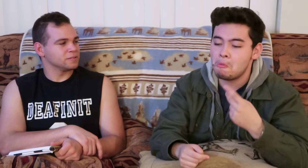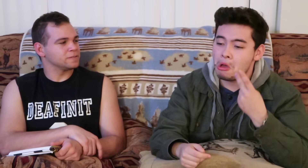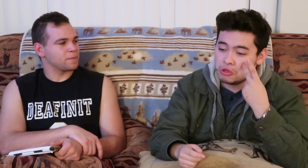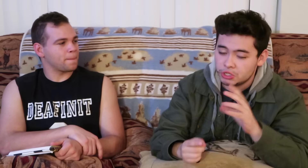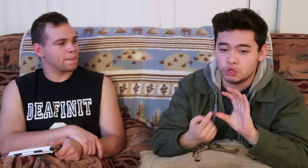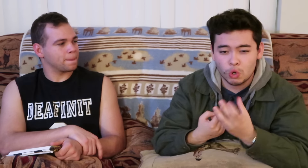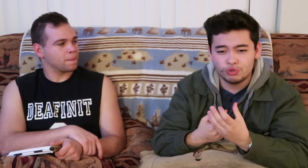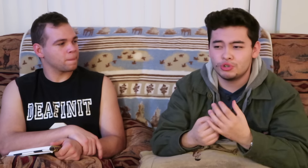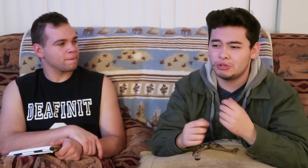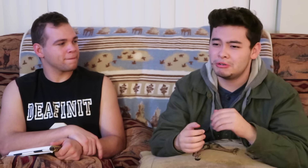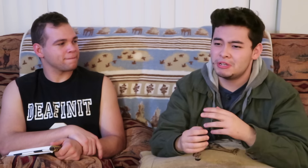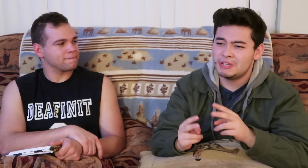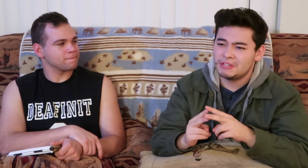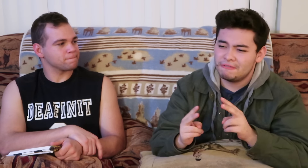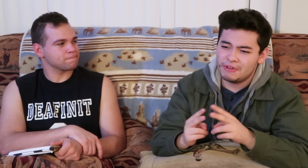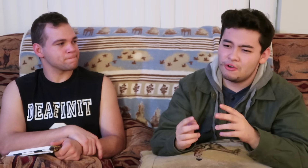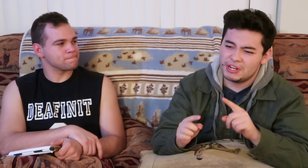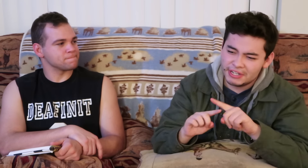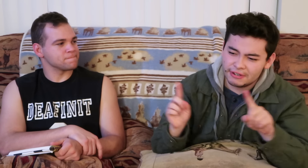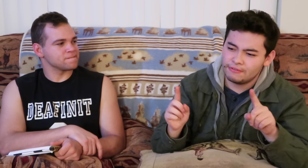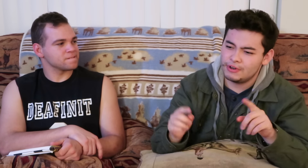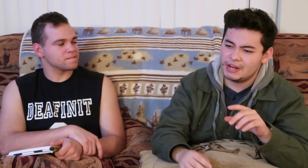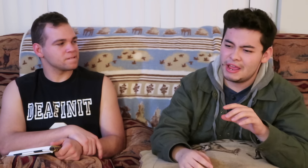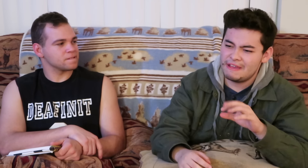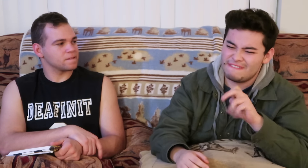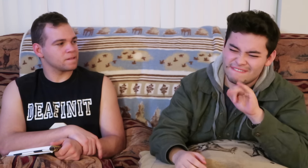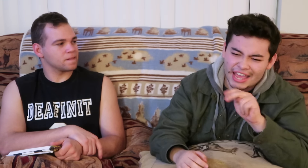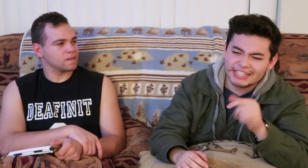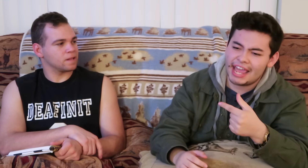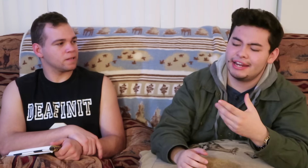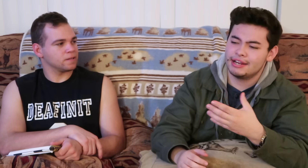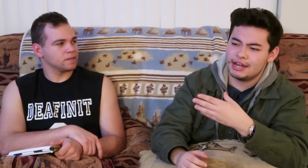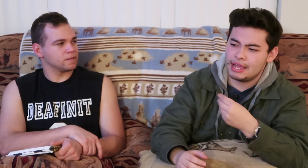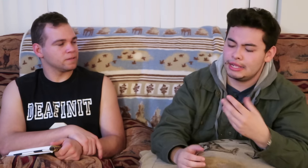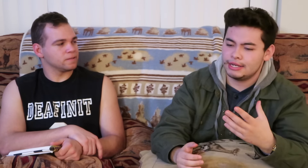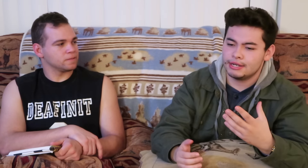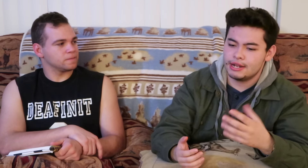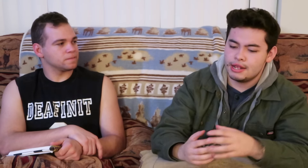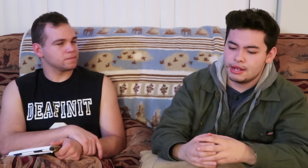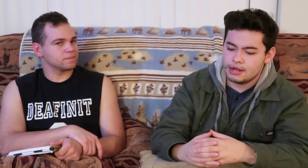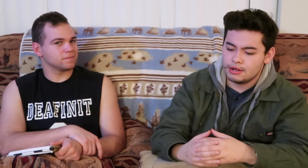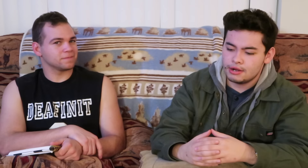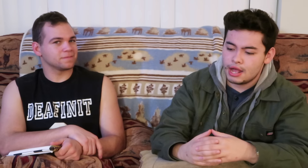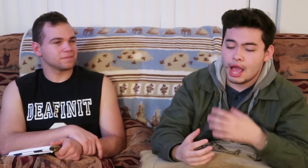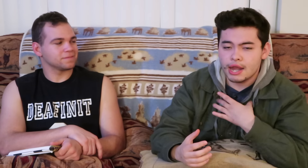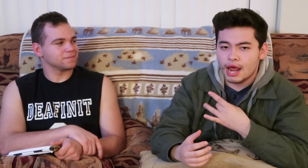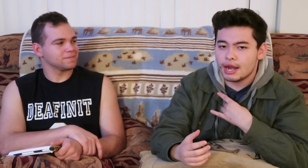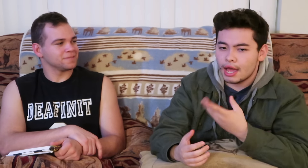i saw the culture, and thought it very different and fascinating and i liked it